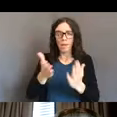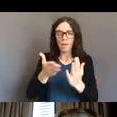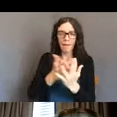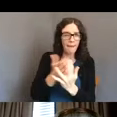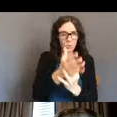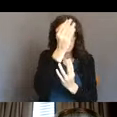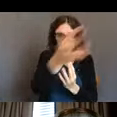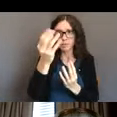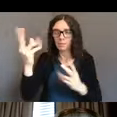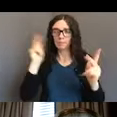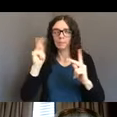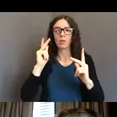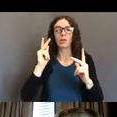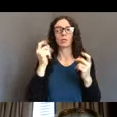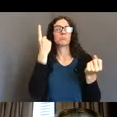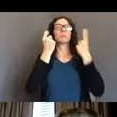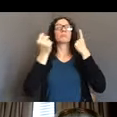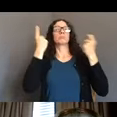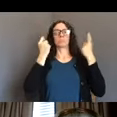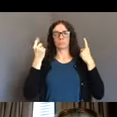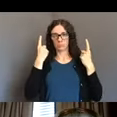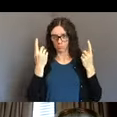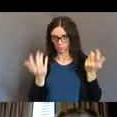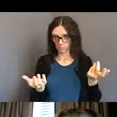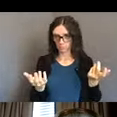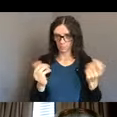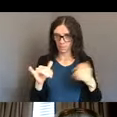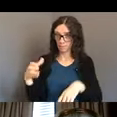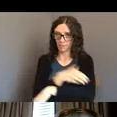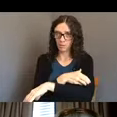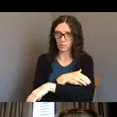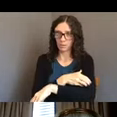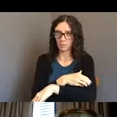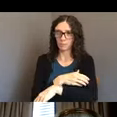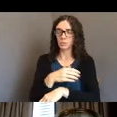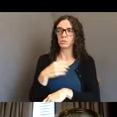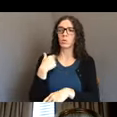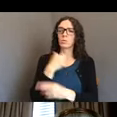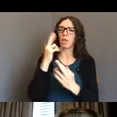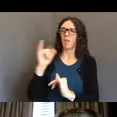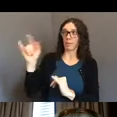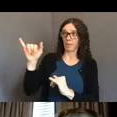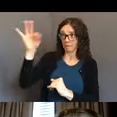So, we've long known that this is one of our requirements, and little did we know how important this would end up being in this pandemic.